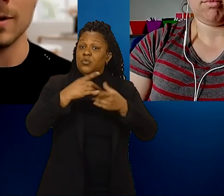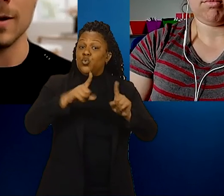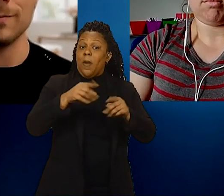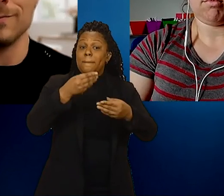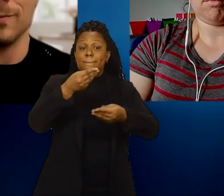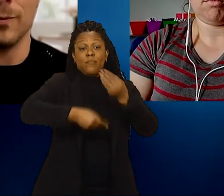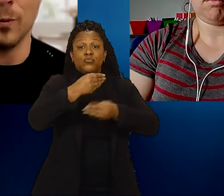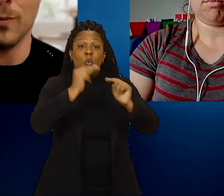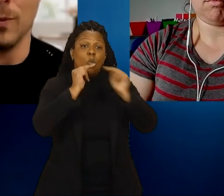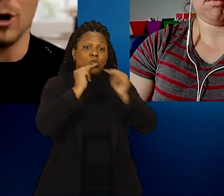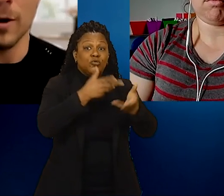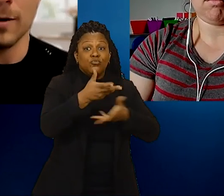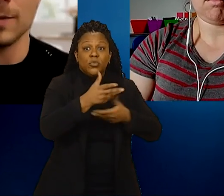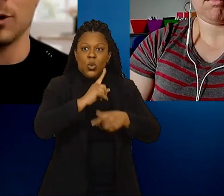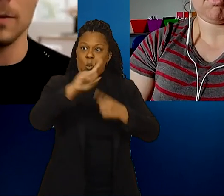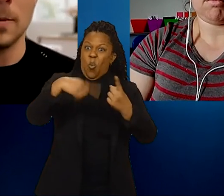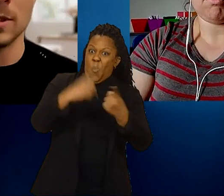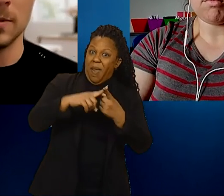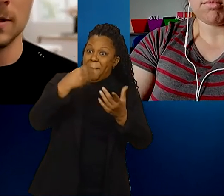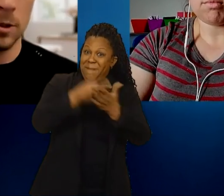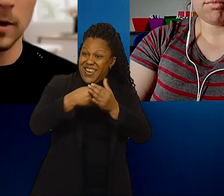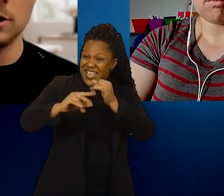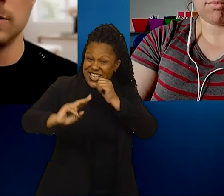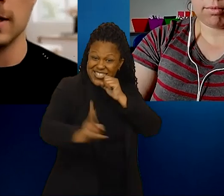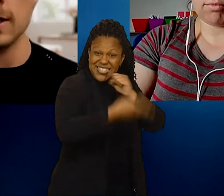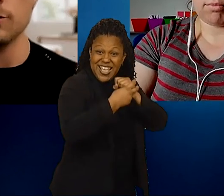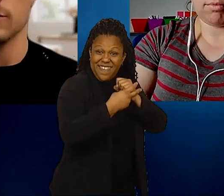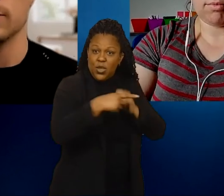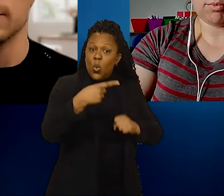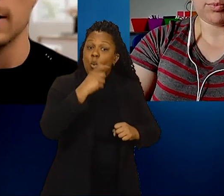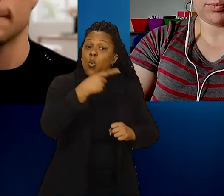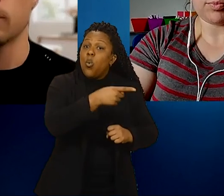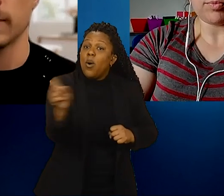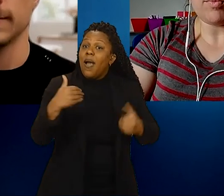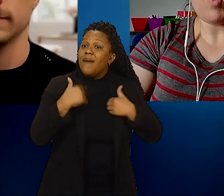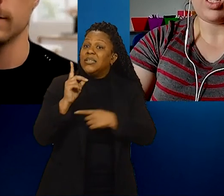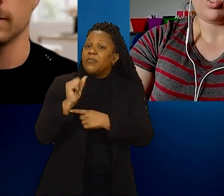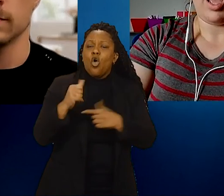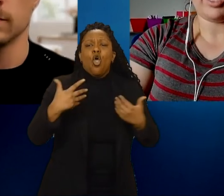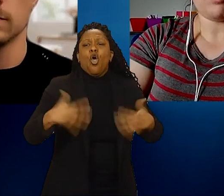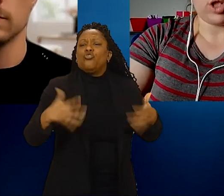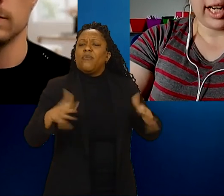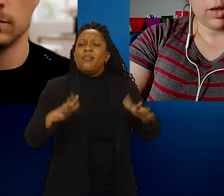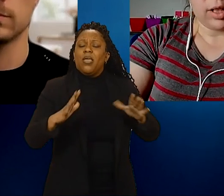the burden is put on people with disabilities. So what did you think of the Governor's response? I appreciated the response